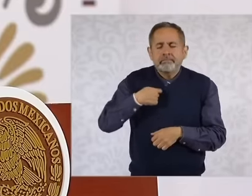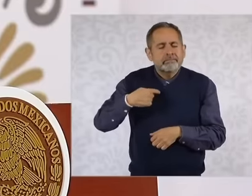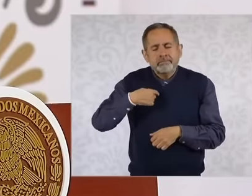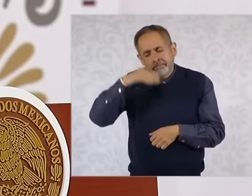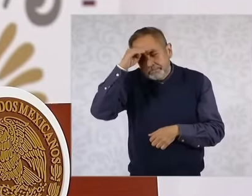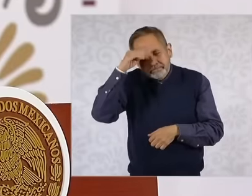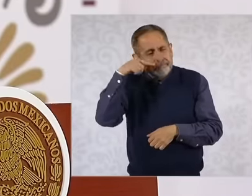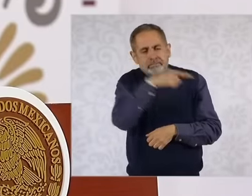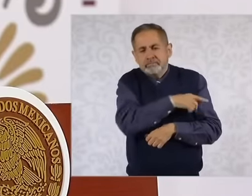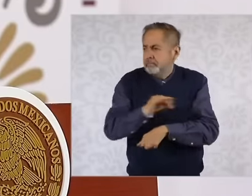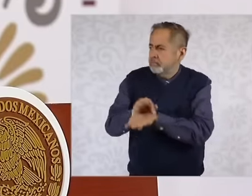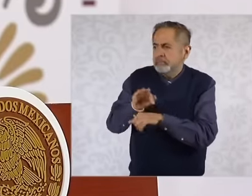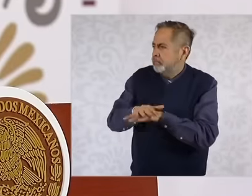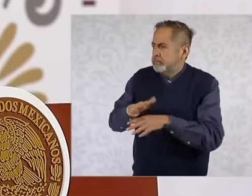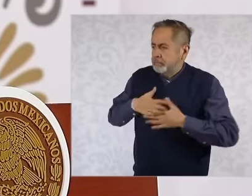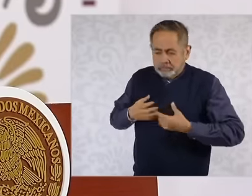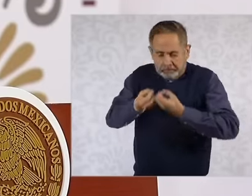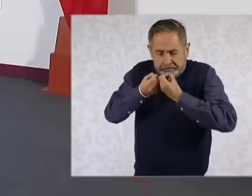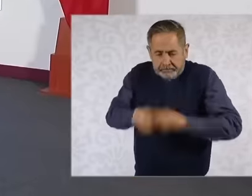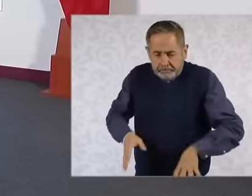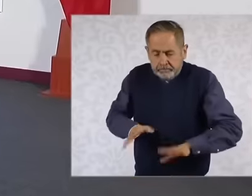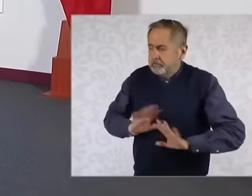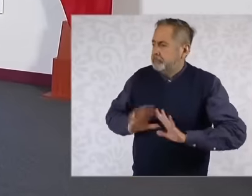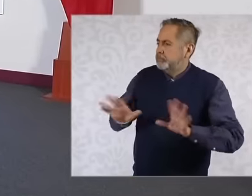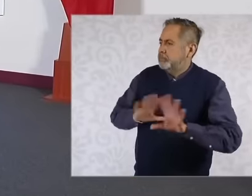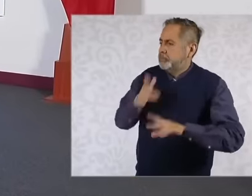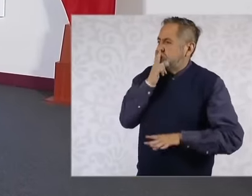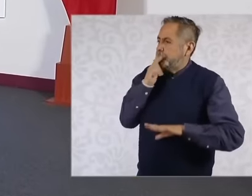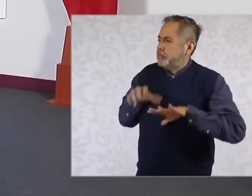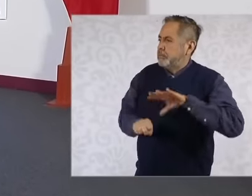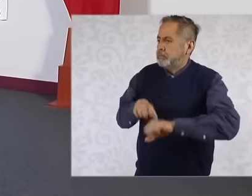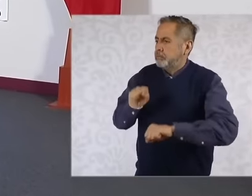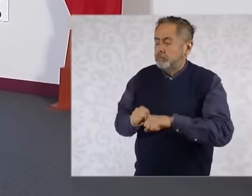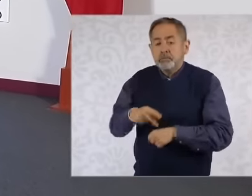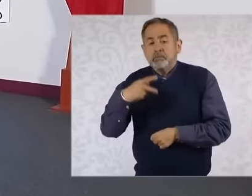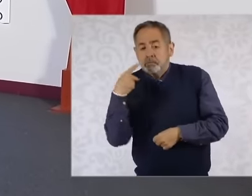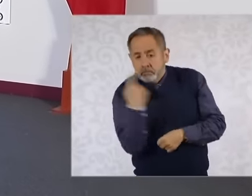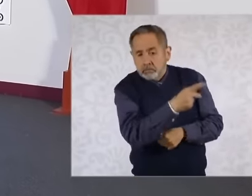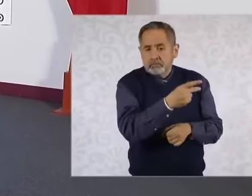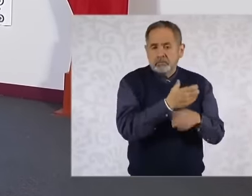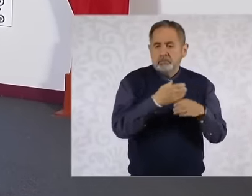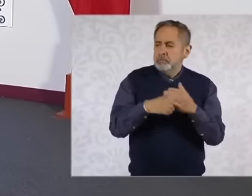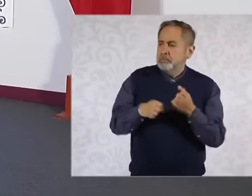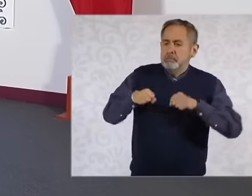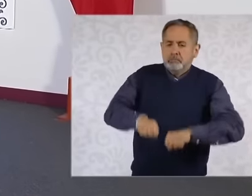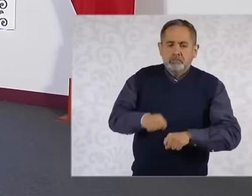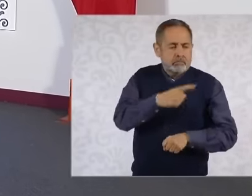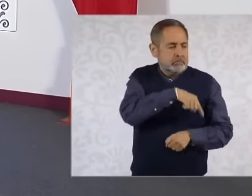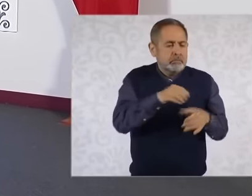that do not want to leave them their privileges and the privileges of those they